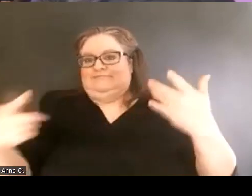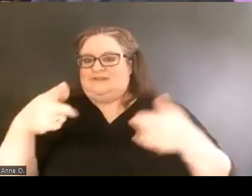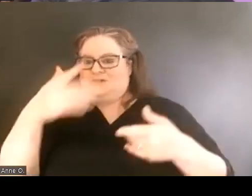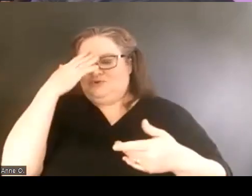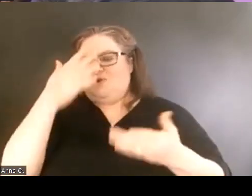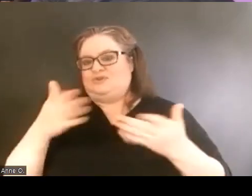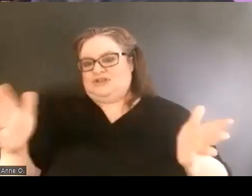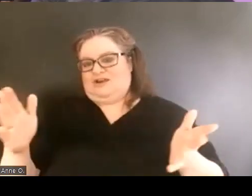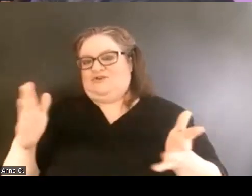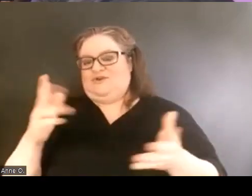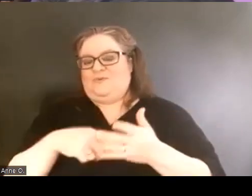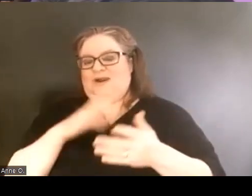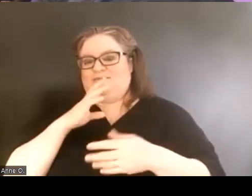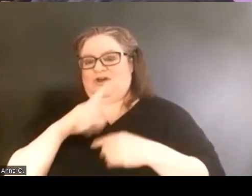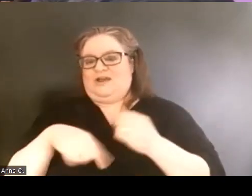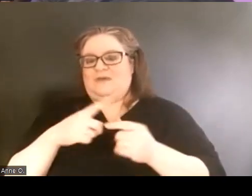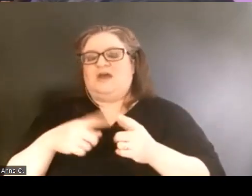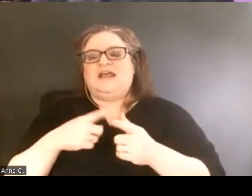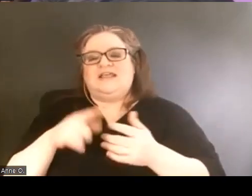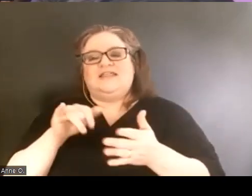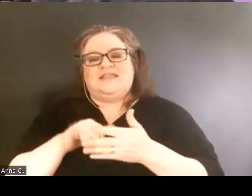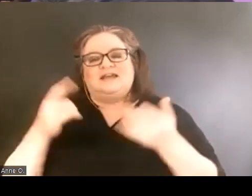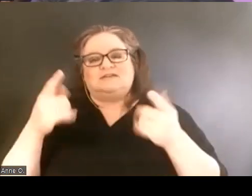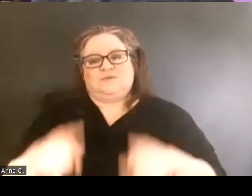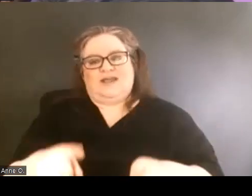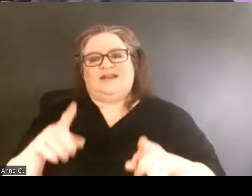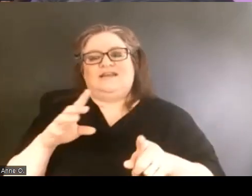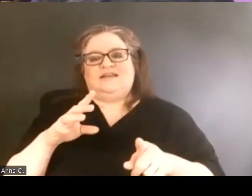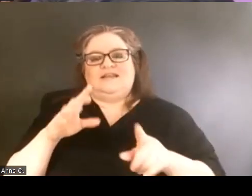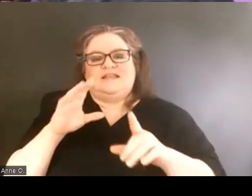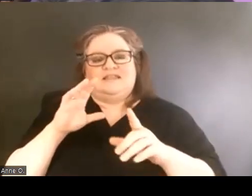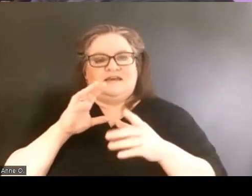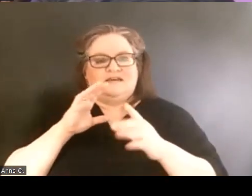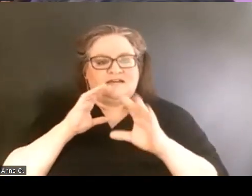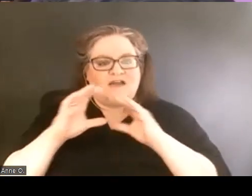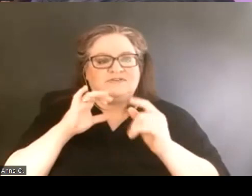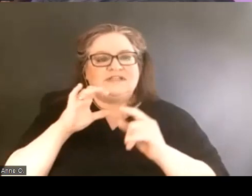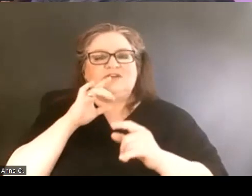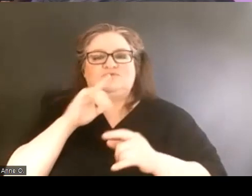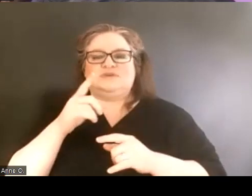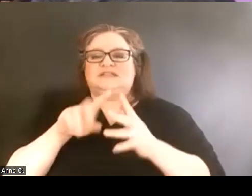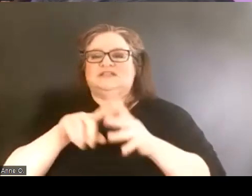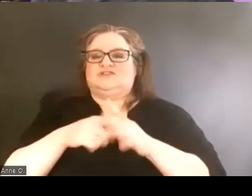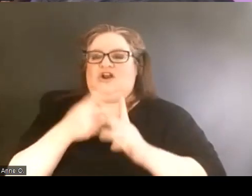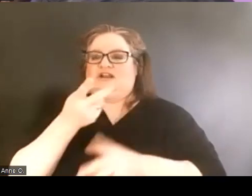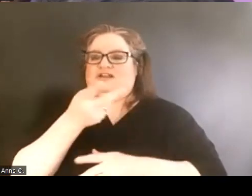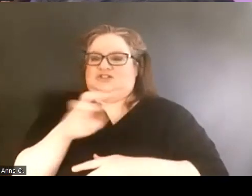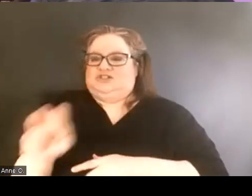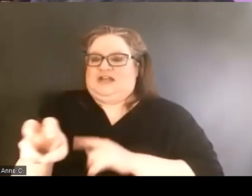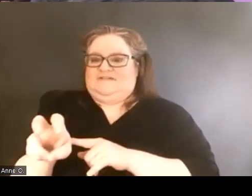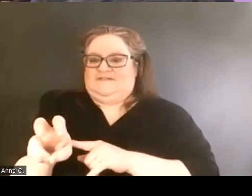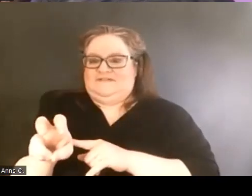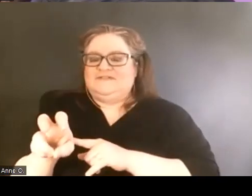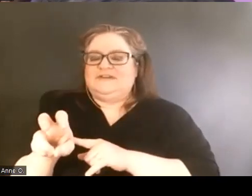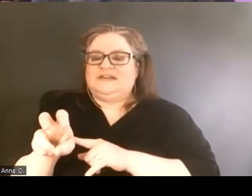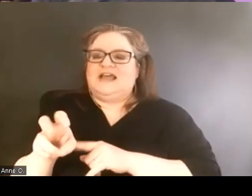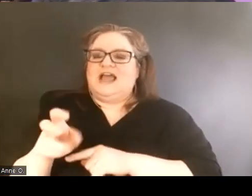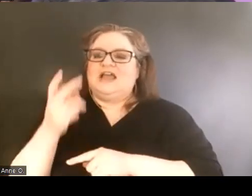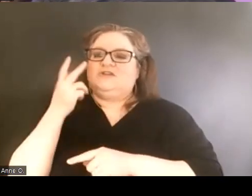and that's where the conversation really started to shift a little bit and you start to see this interest in